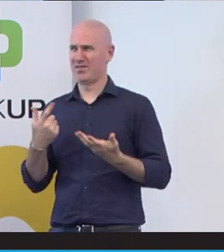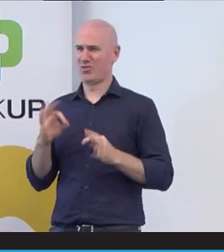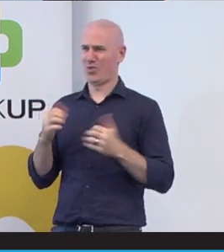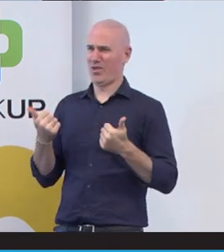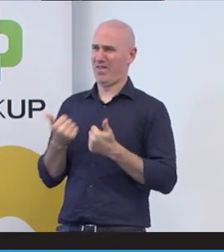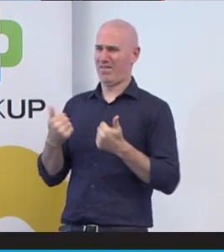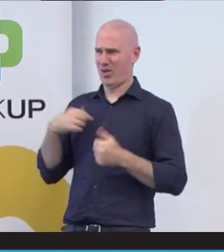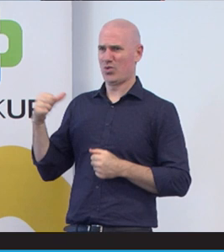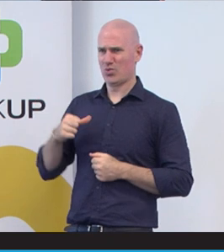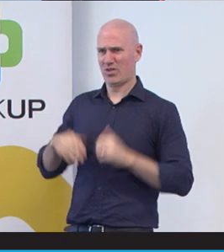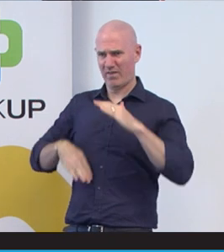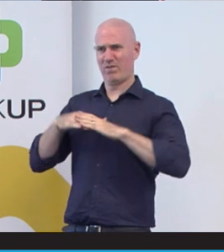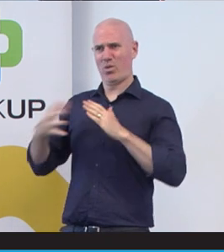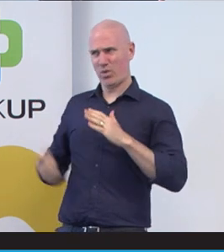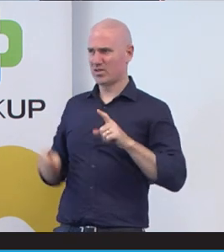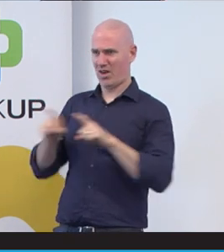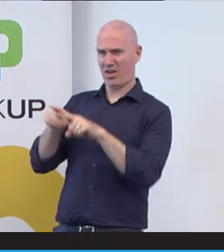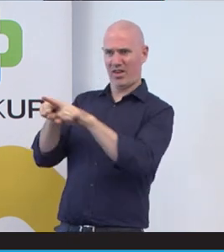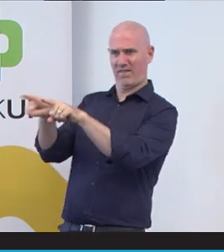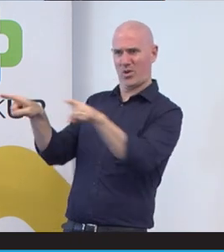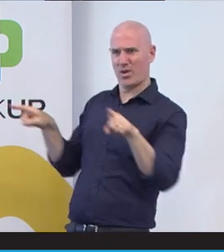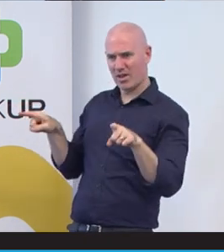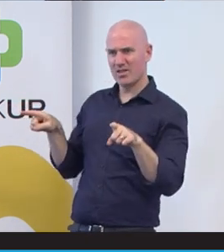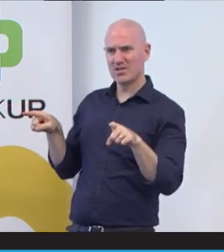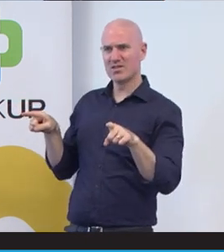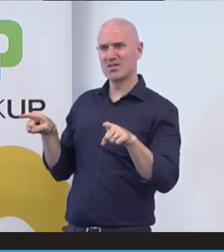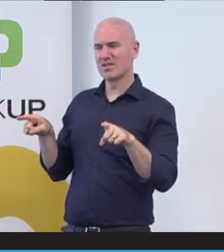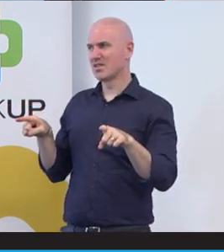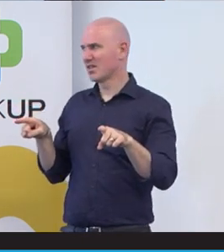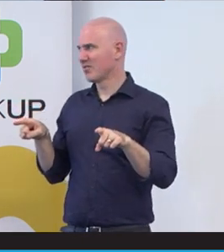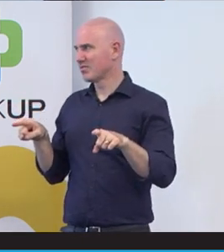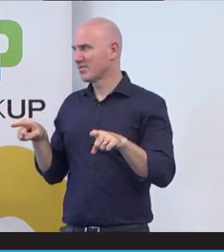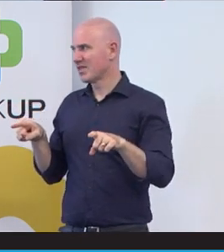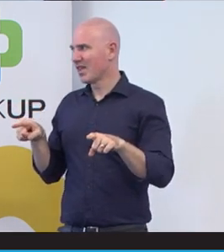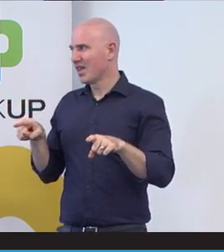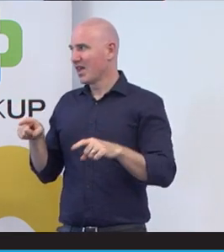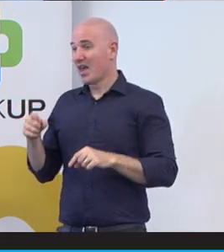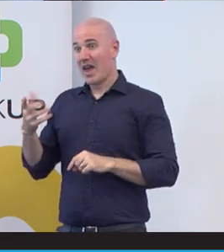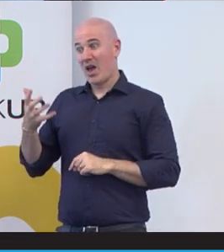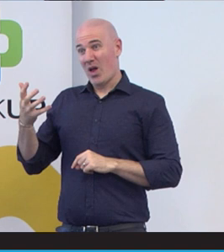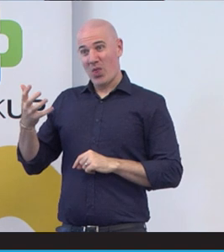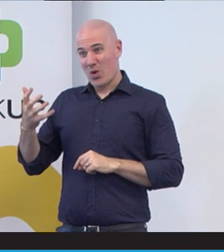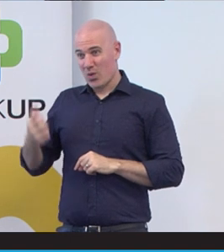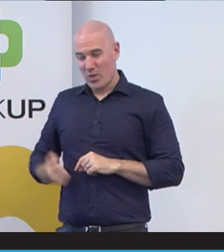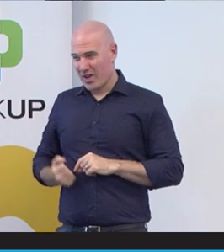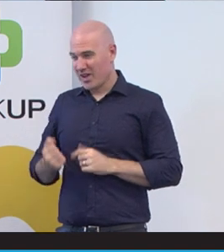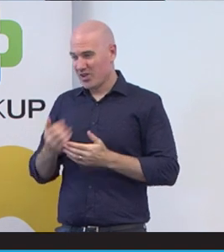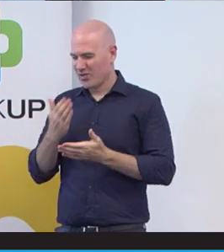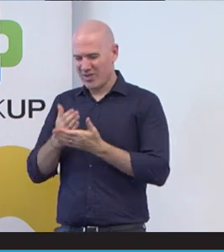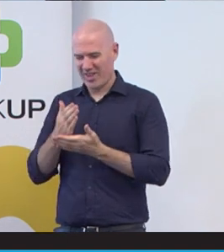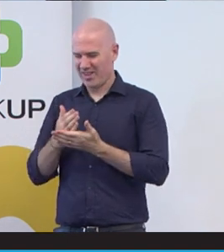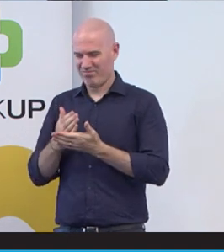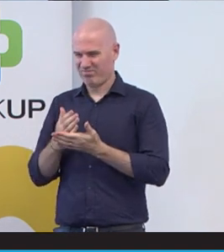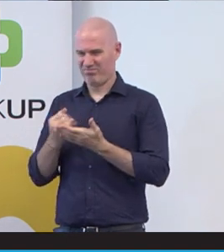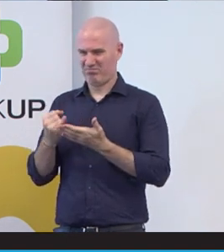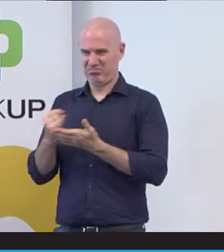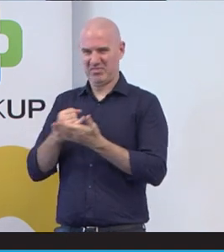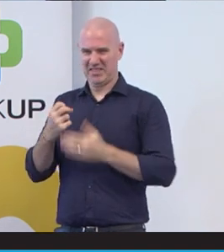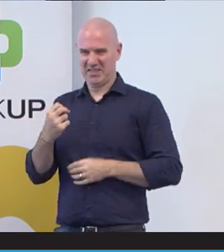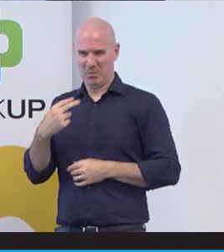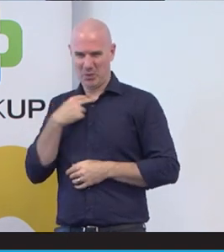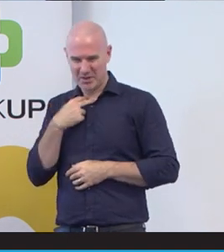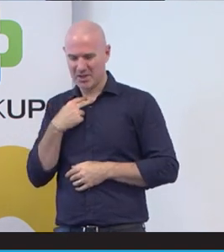getting full wage just like everybody else. And not only were our wages disappointing but it was